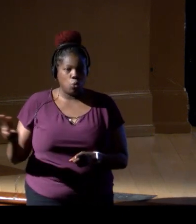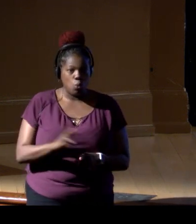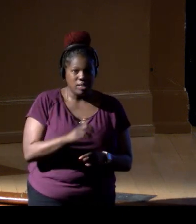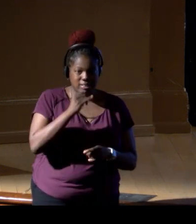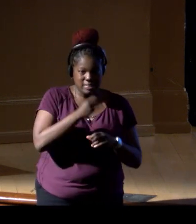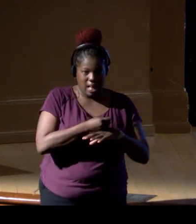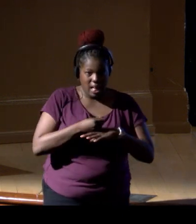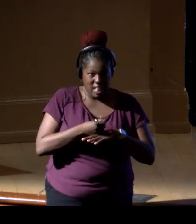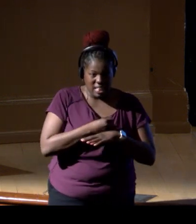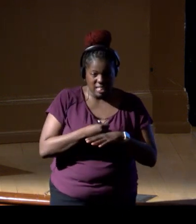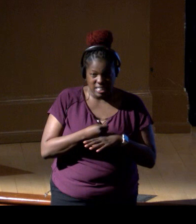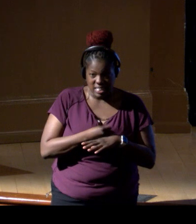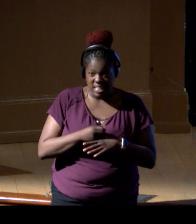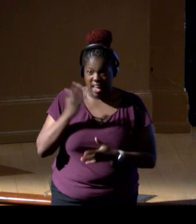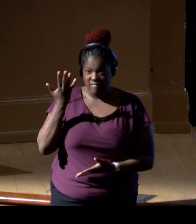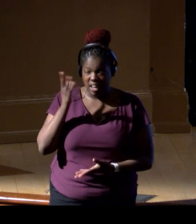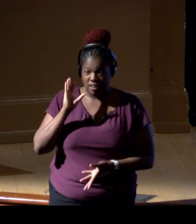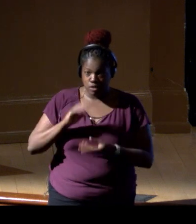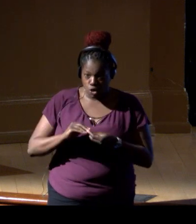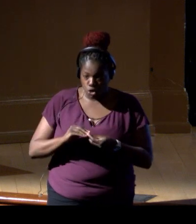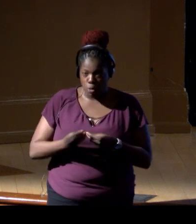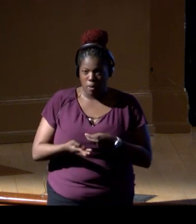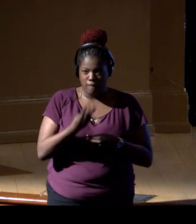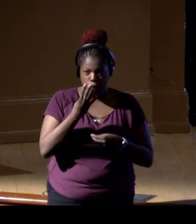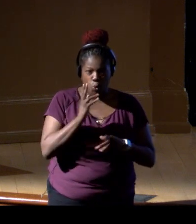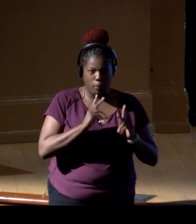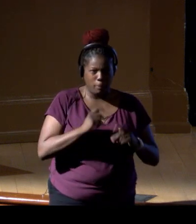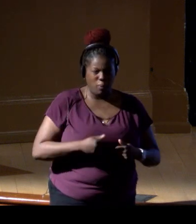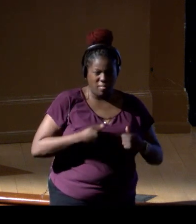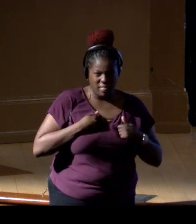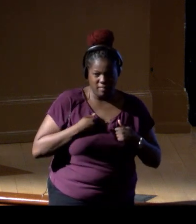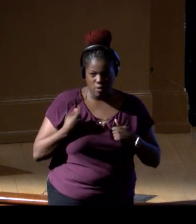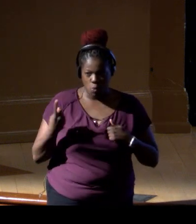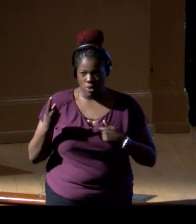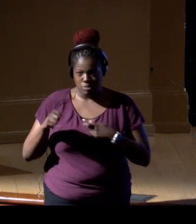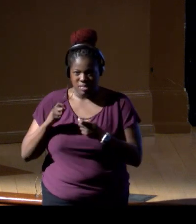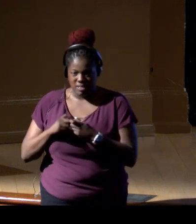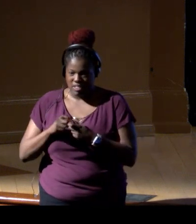Four are inhabited by a small number of people. They are very remote,